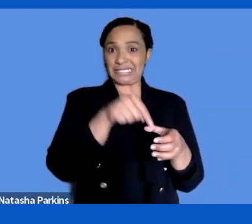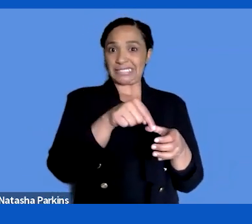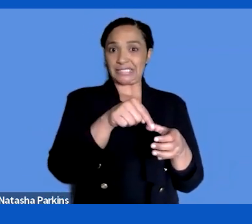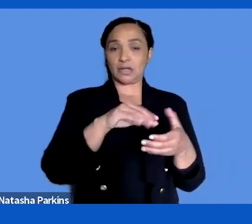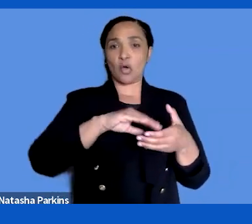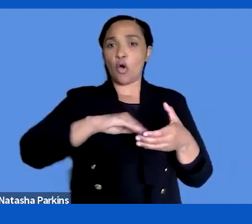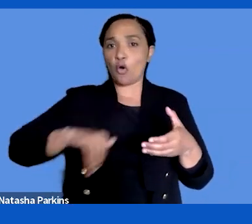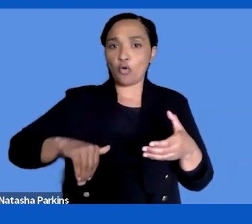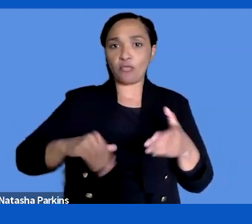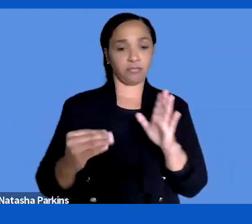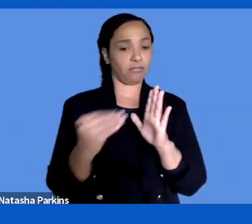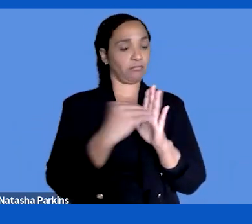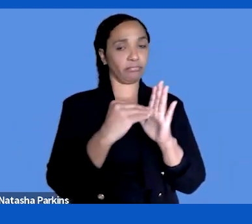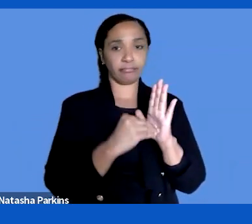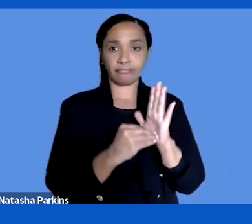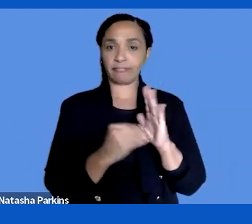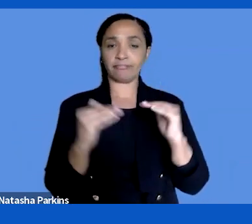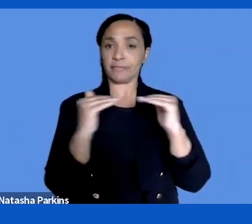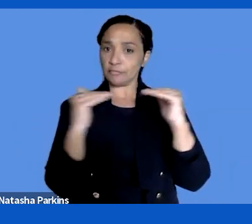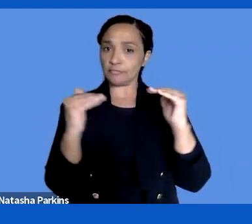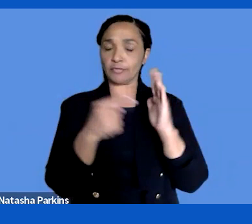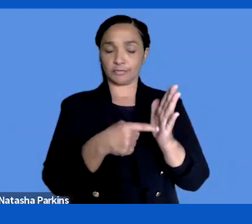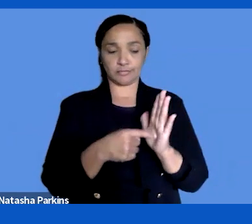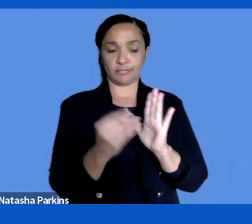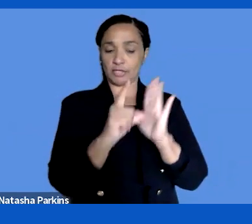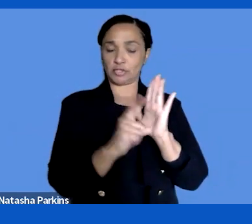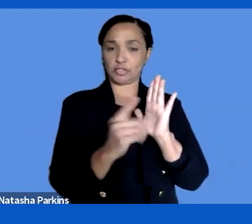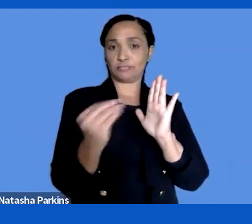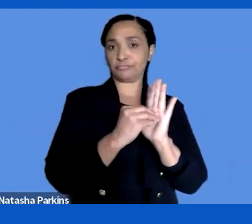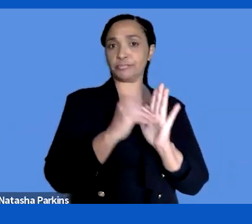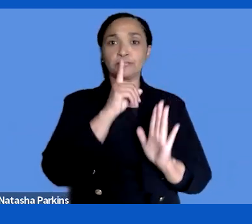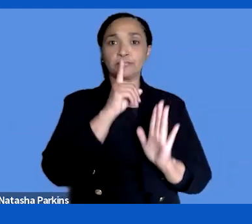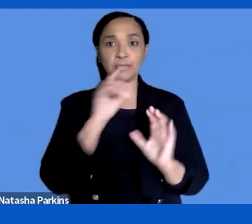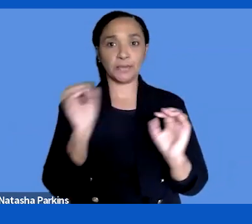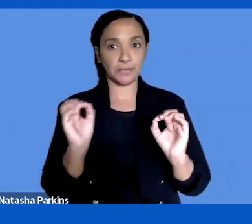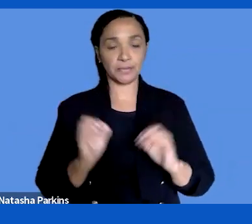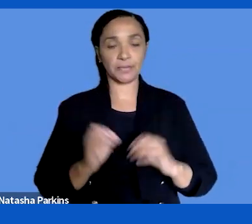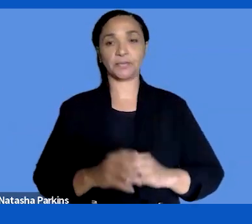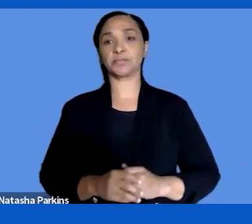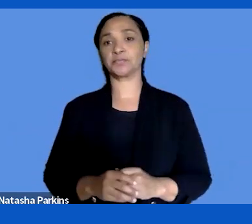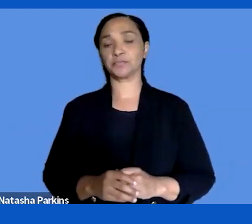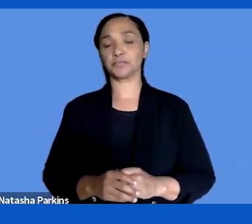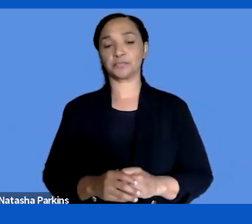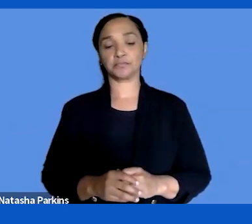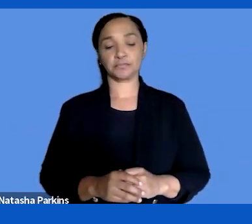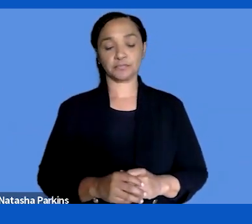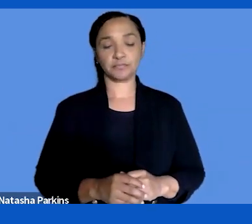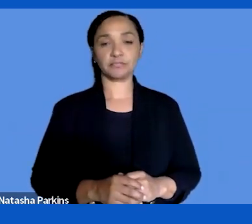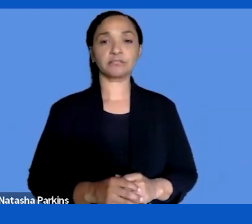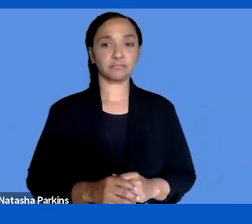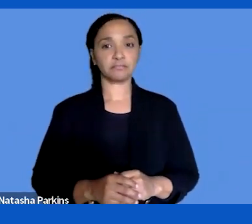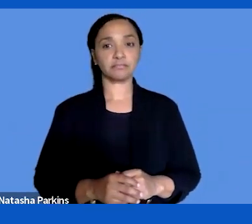requirements bind the legislation were developed quite a while ago. There are a lot of common needs